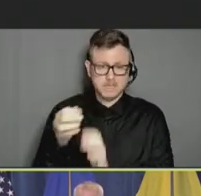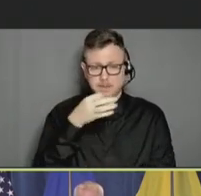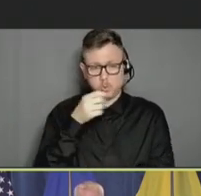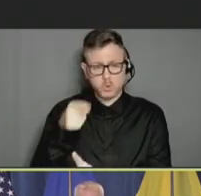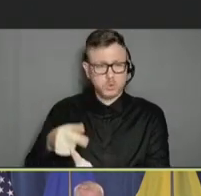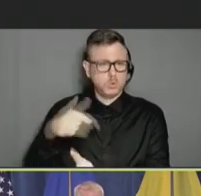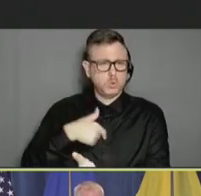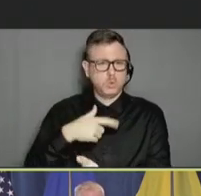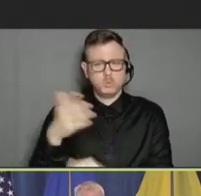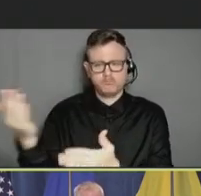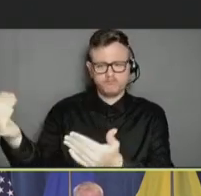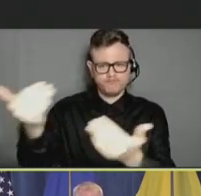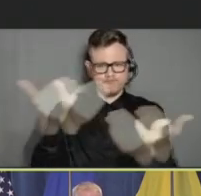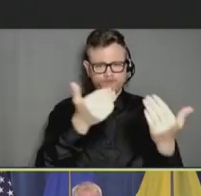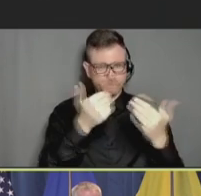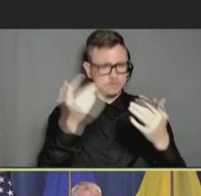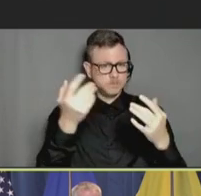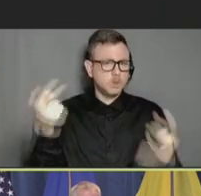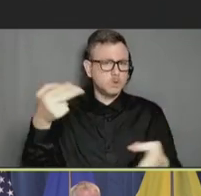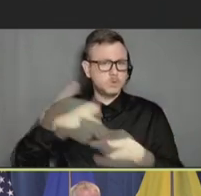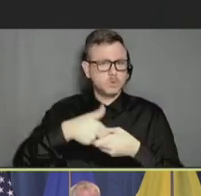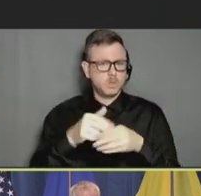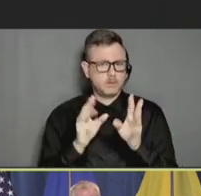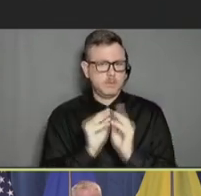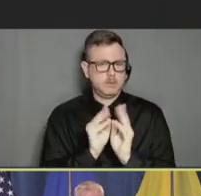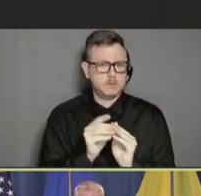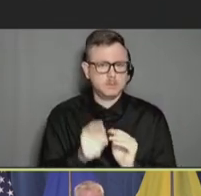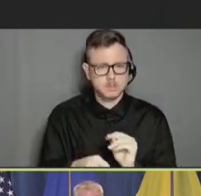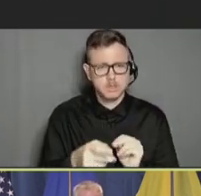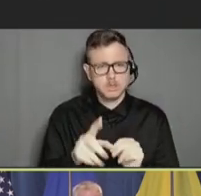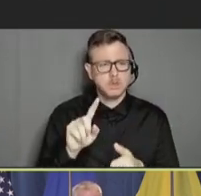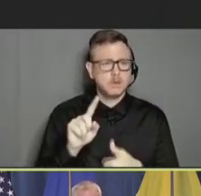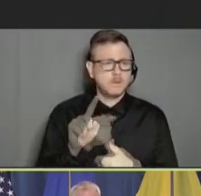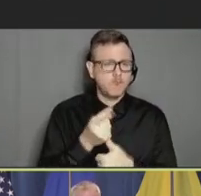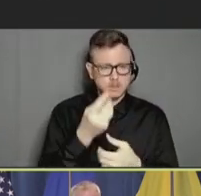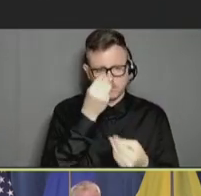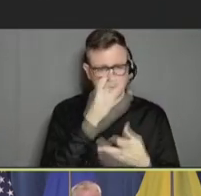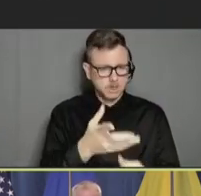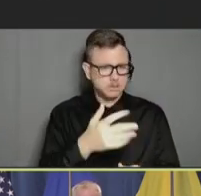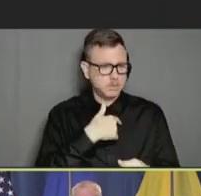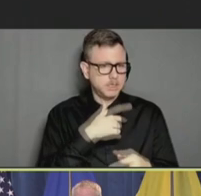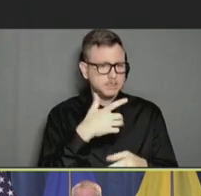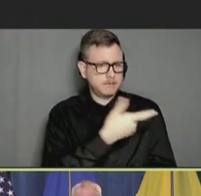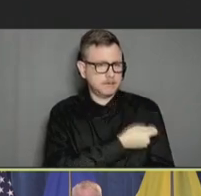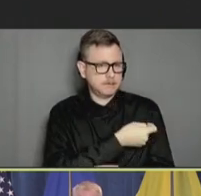special sessions. The first data on vaccination in pregnancy was reviewed by VaST on February